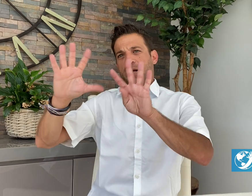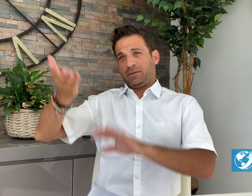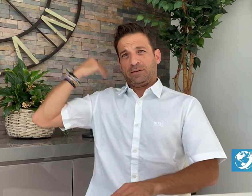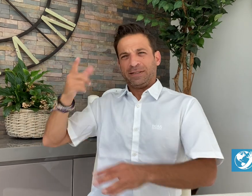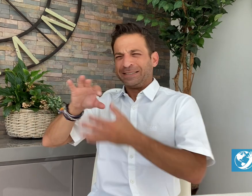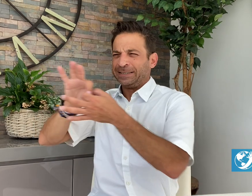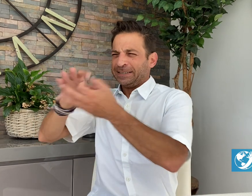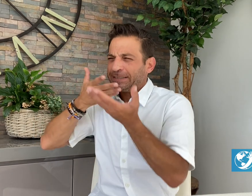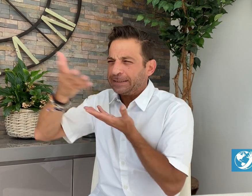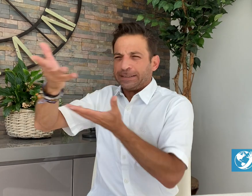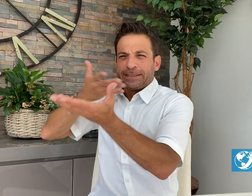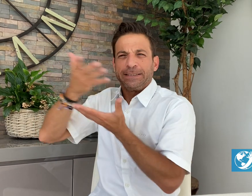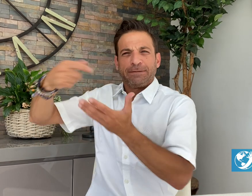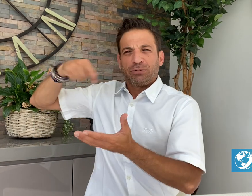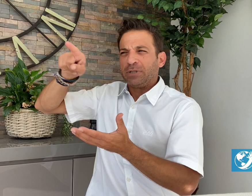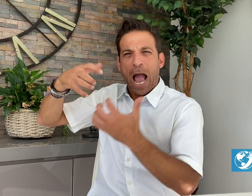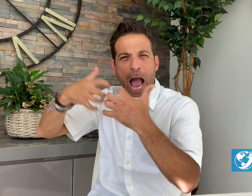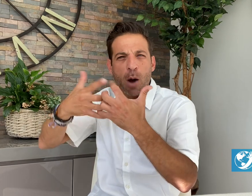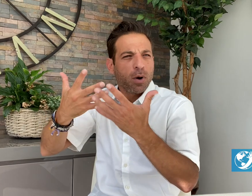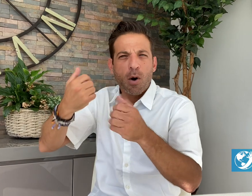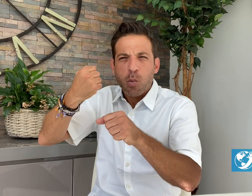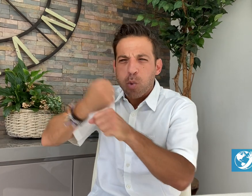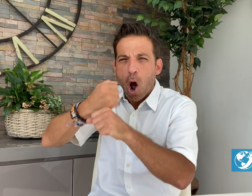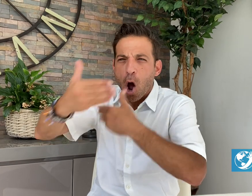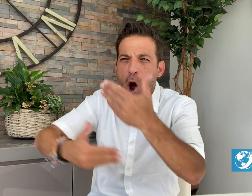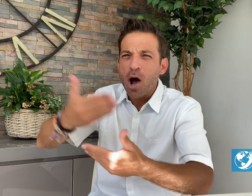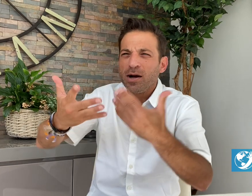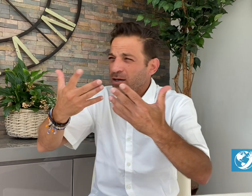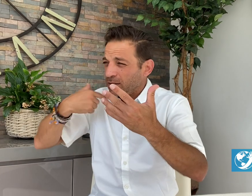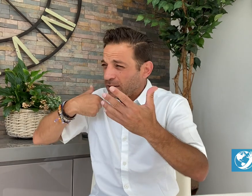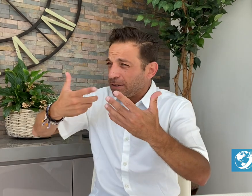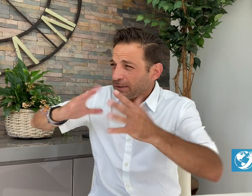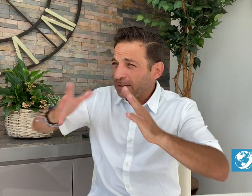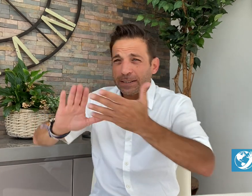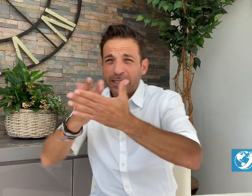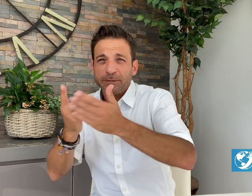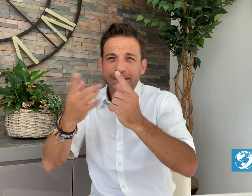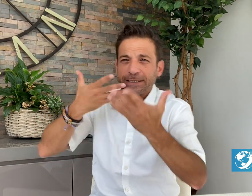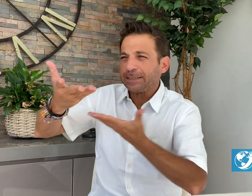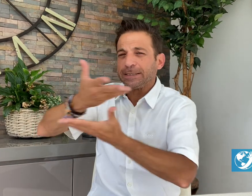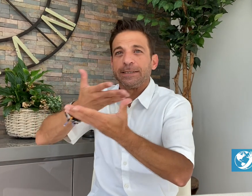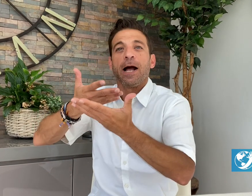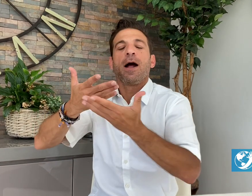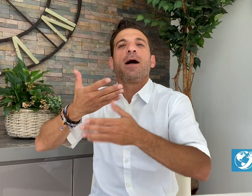figuring out how it would work. Their work was delayed as